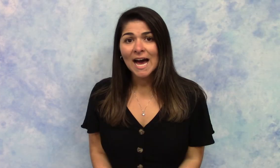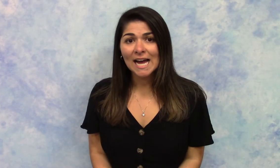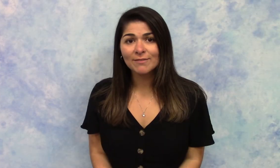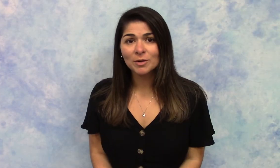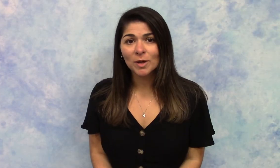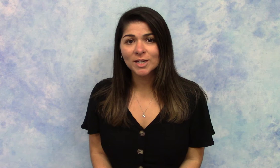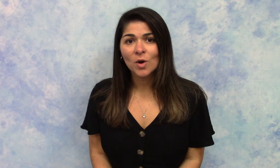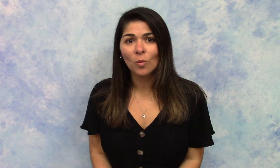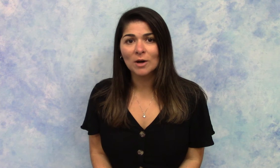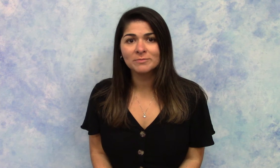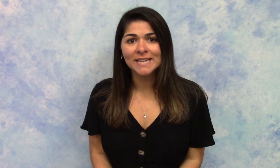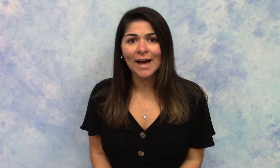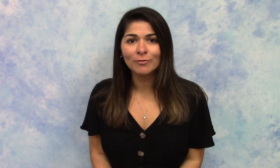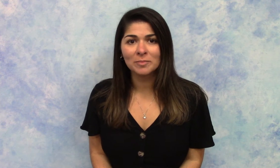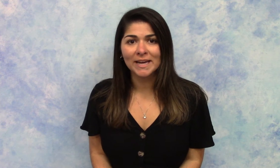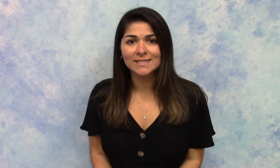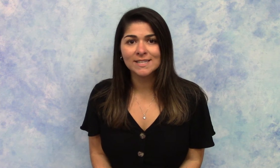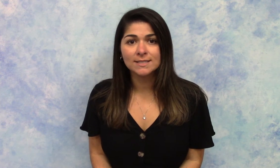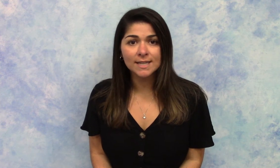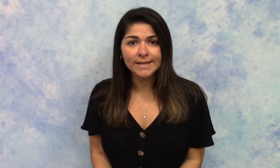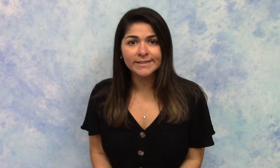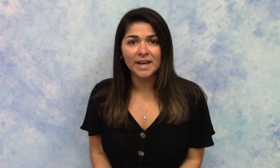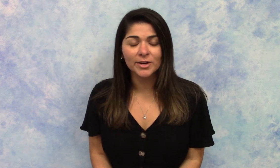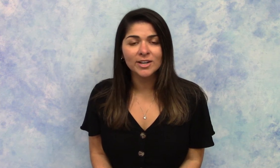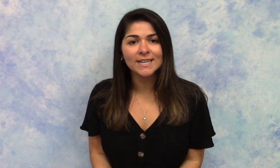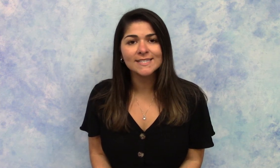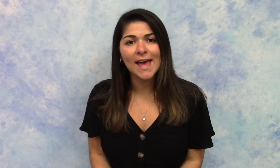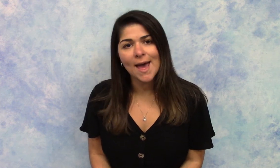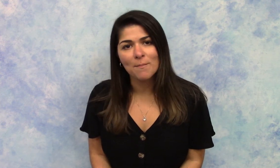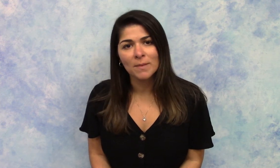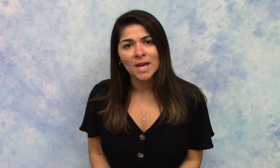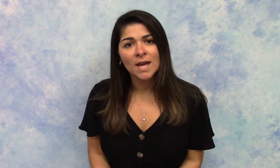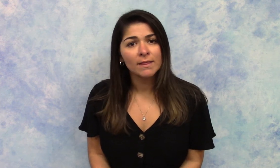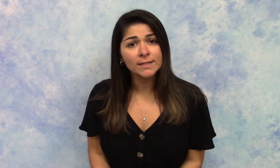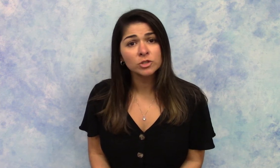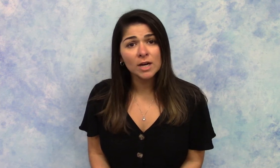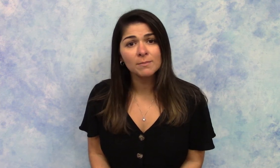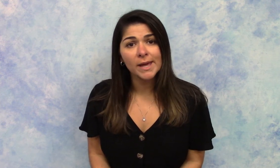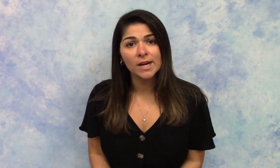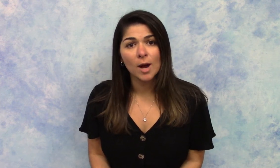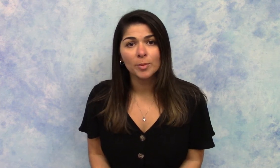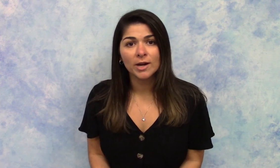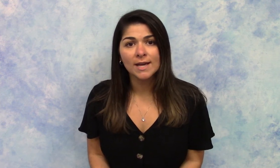Hi everyone. Welcome to Alphabites. Today's letter is "M". Let's try to make an uppercase